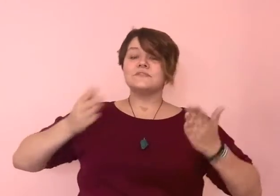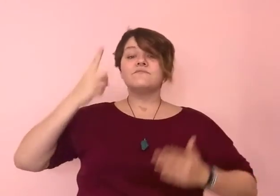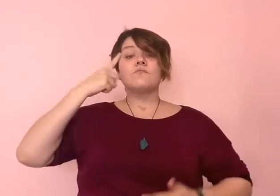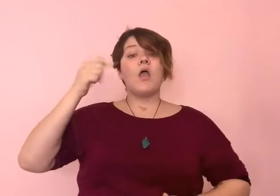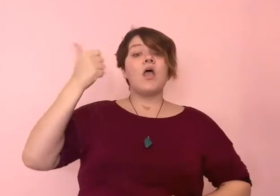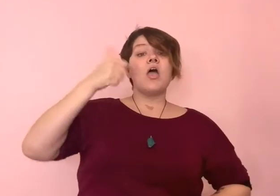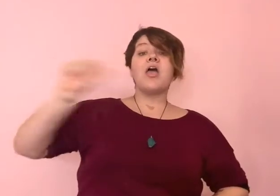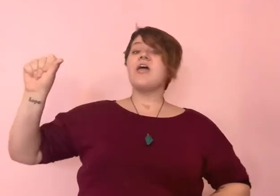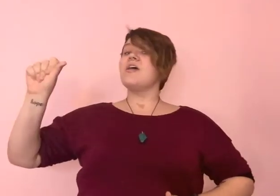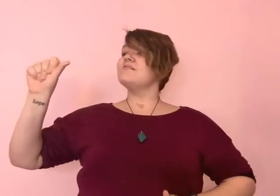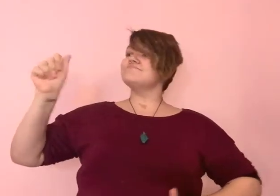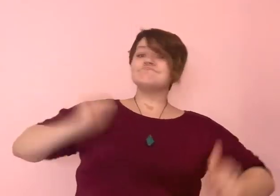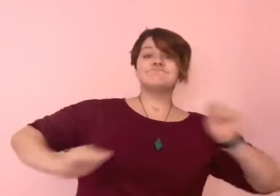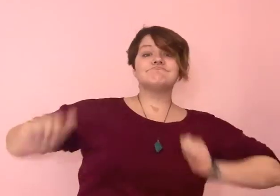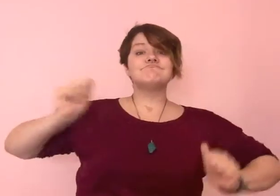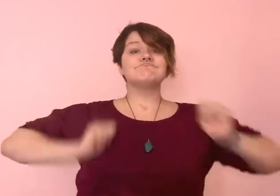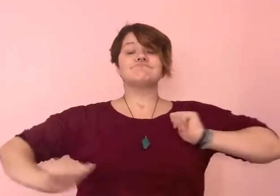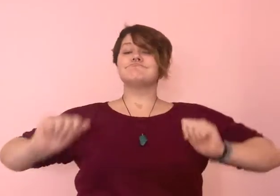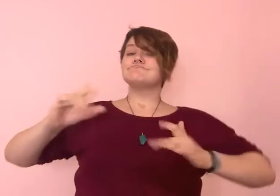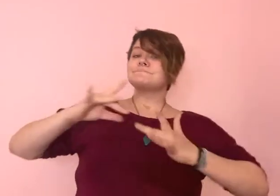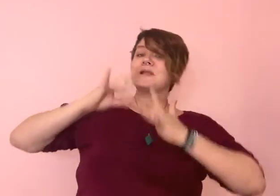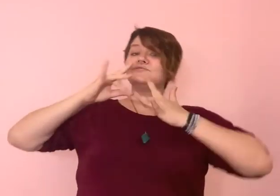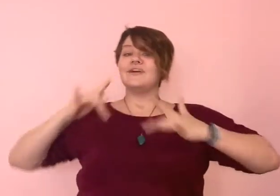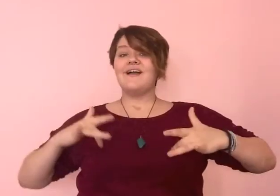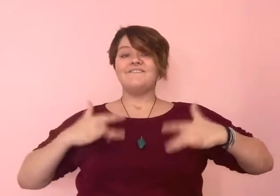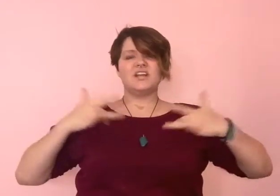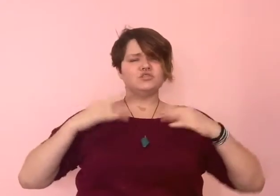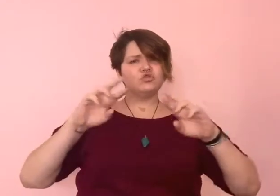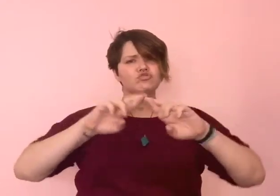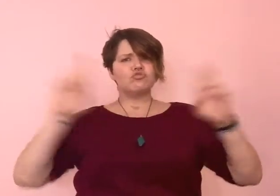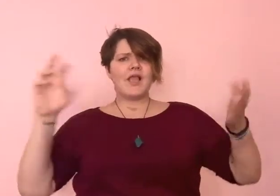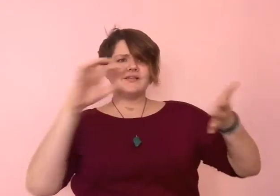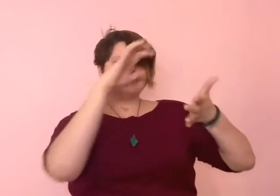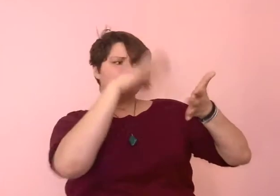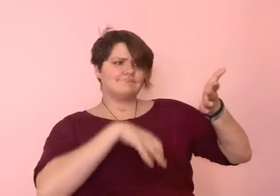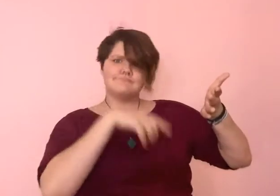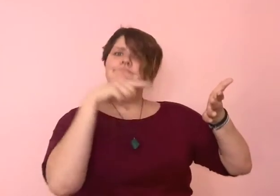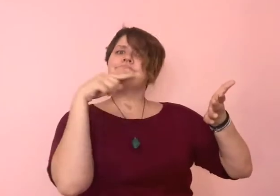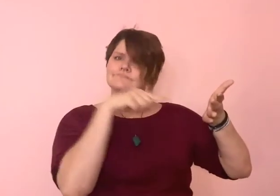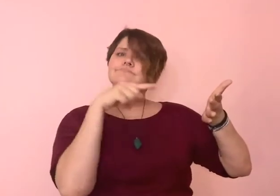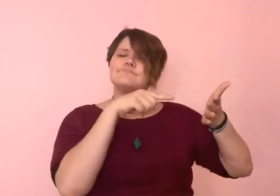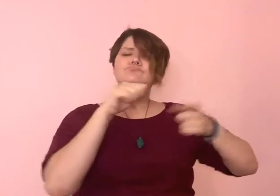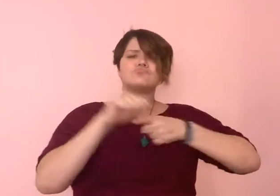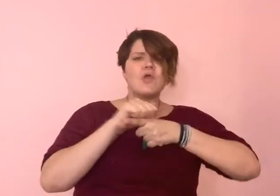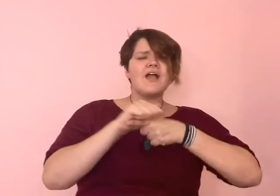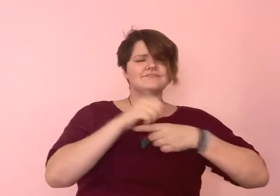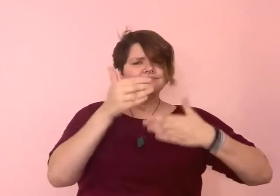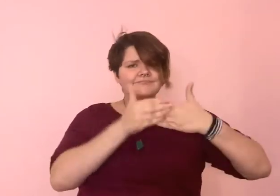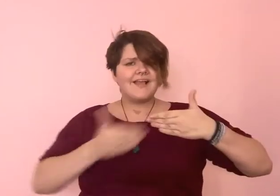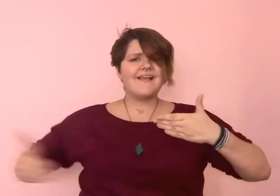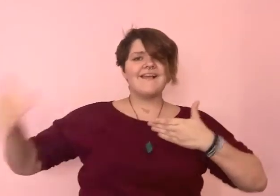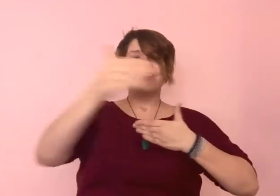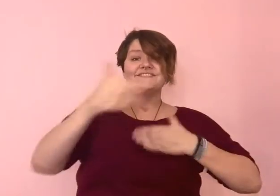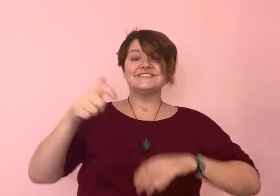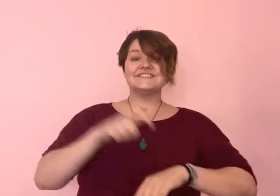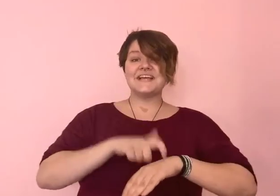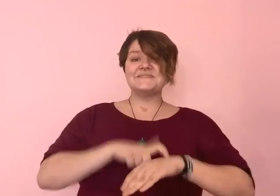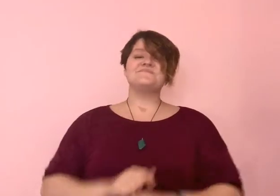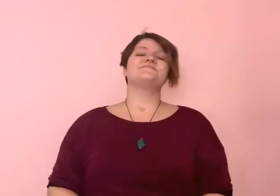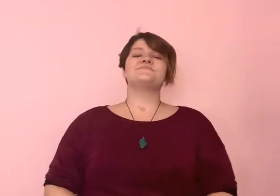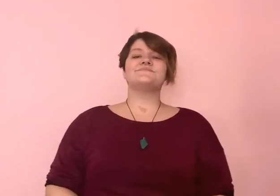for special events and performances that provide scripts to practice on with sufficient advance time.